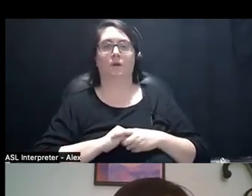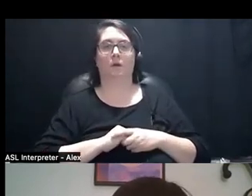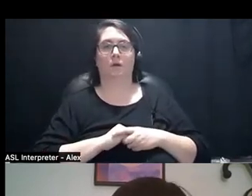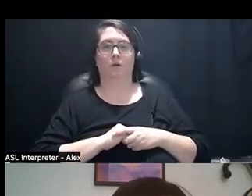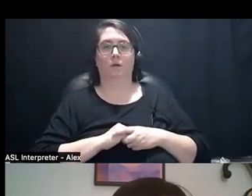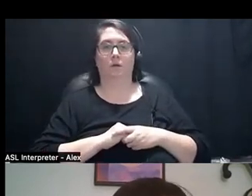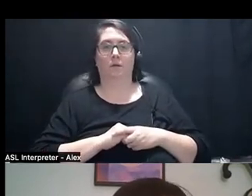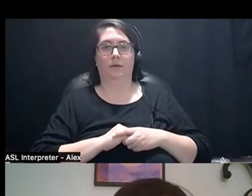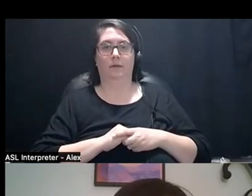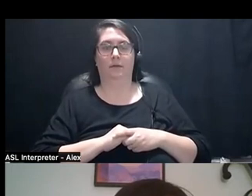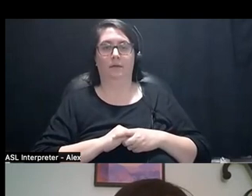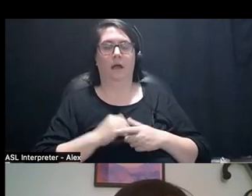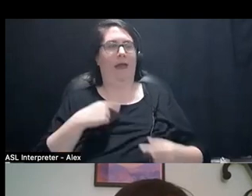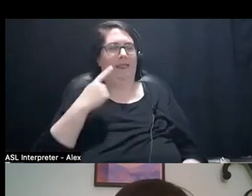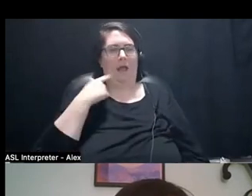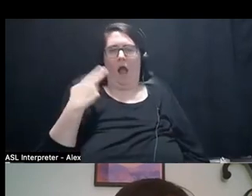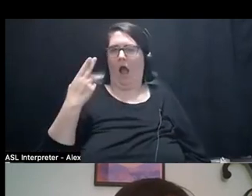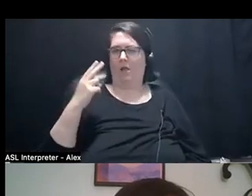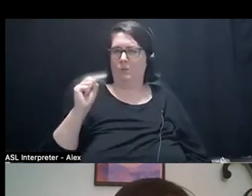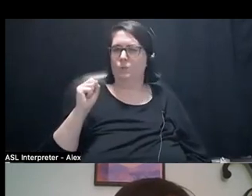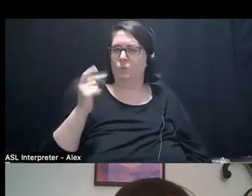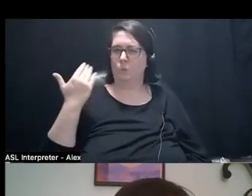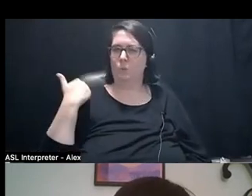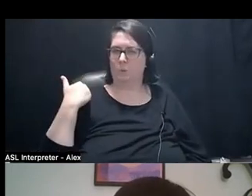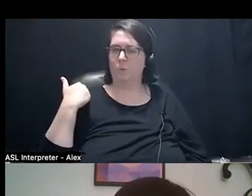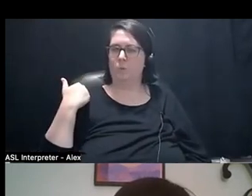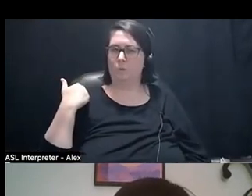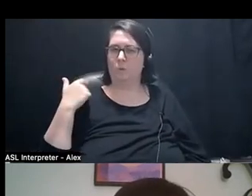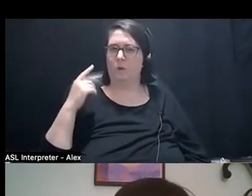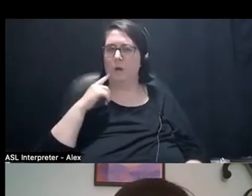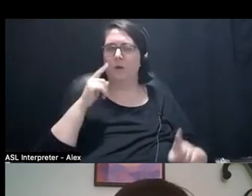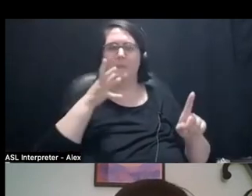I think I was in high school when I went and visited my mom at work.